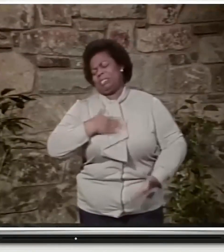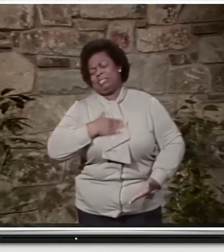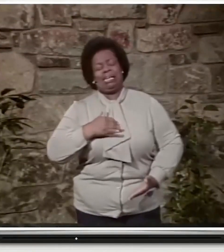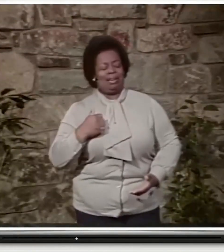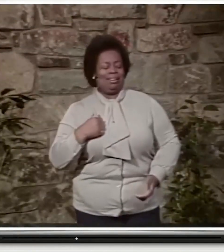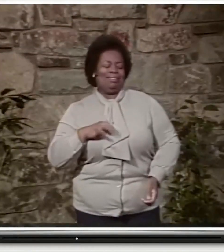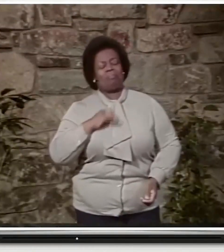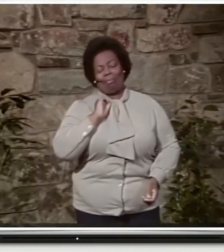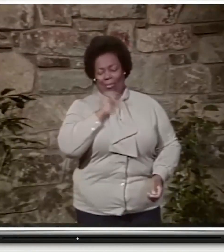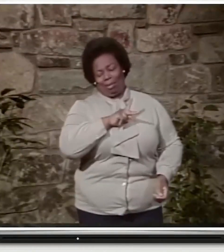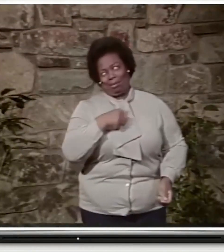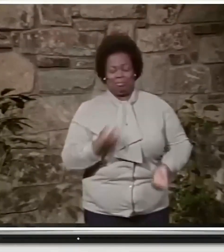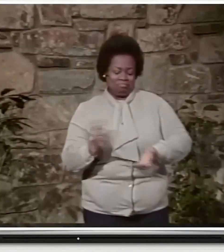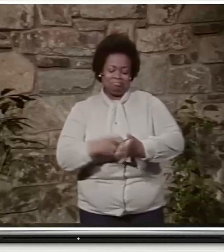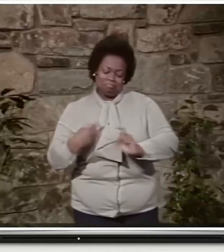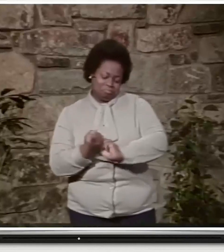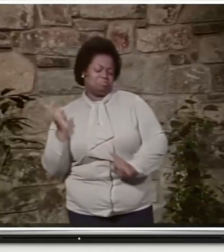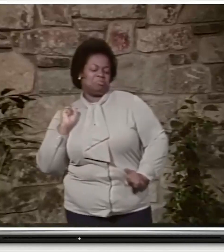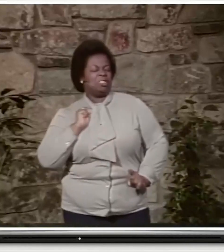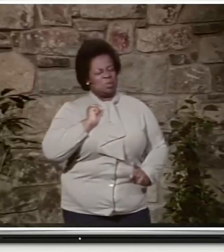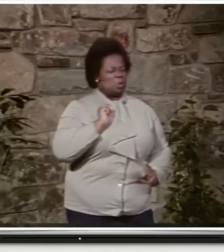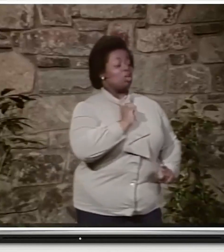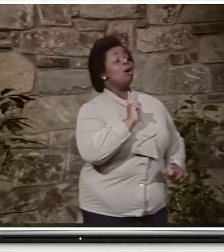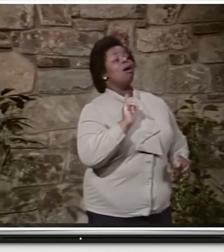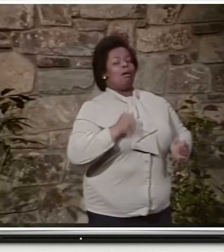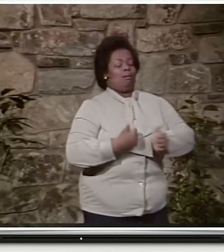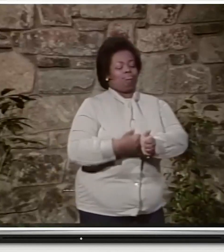And he says, can you take care of that?